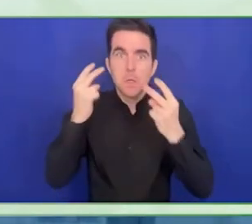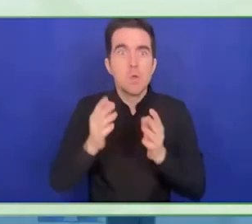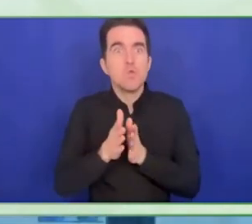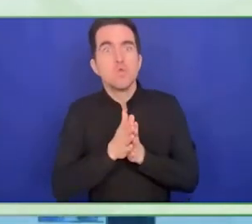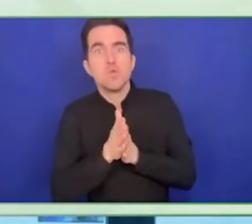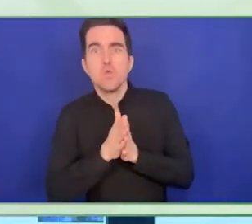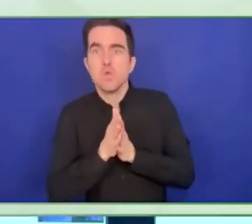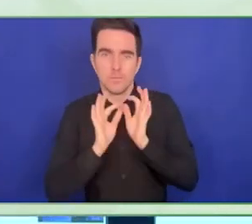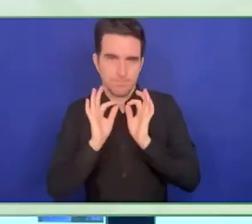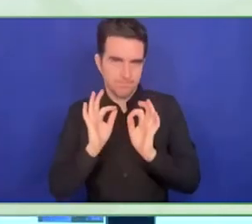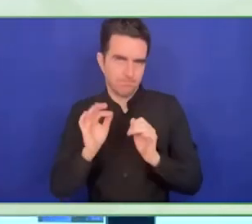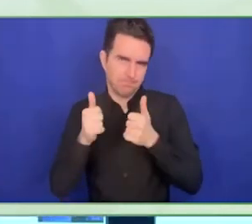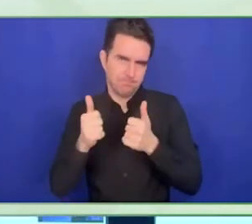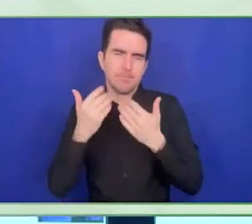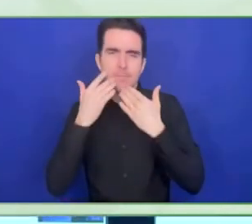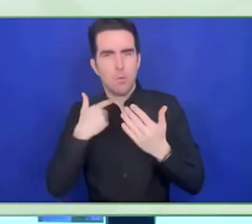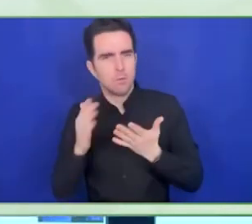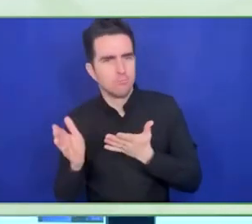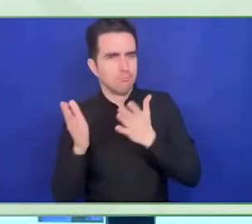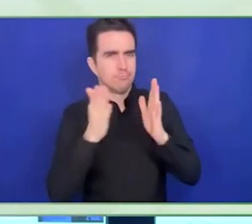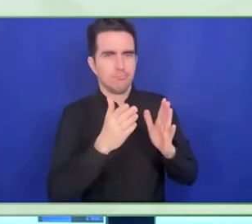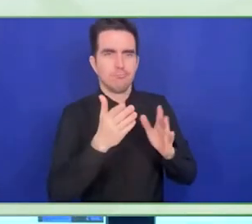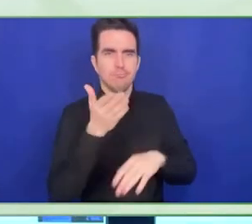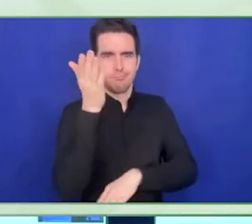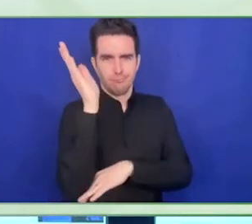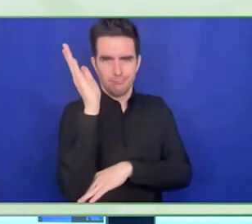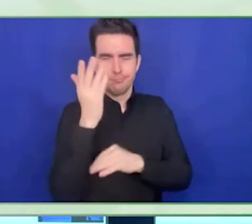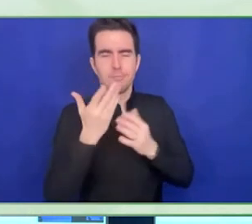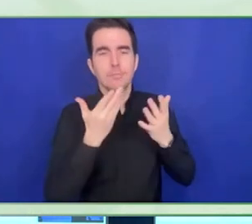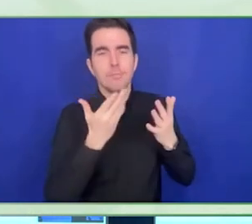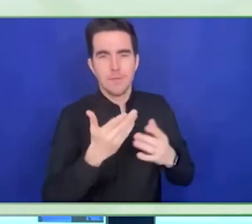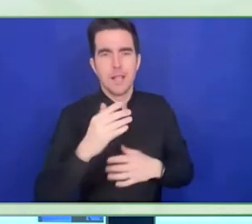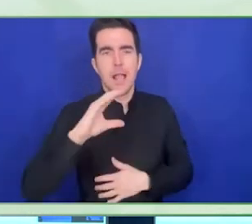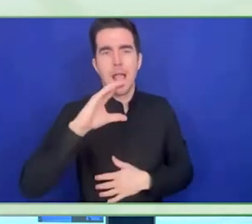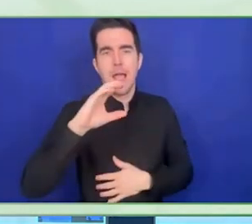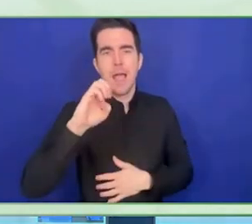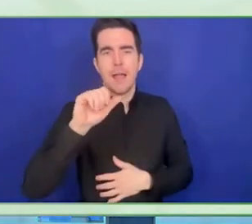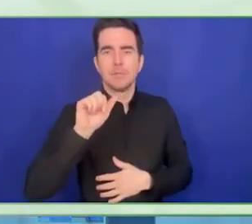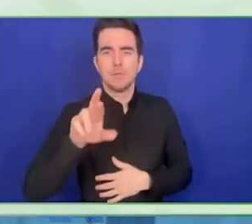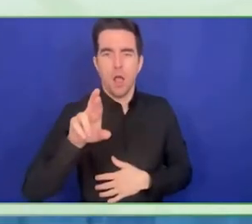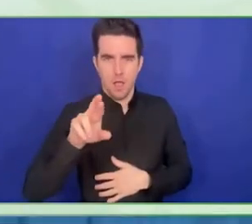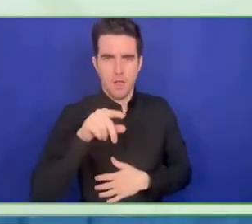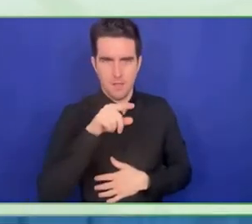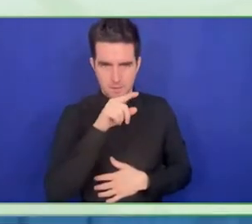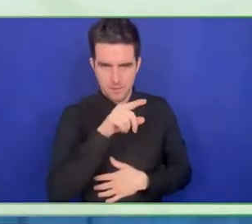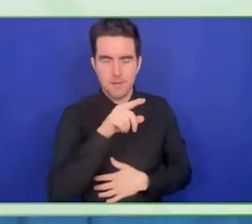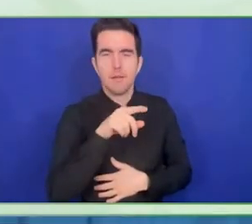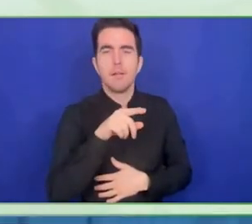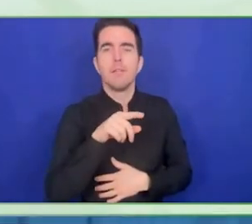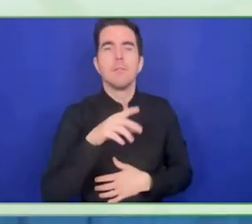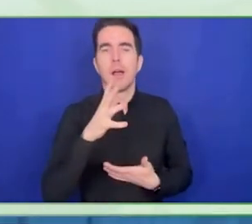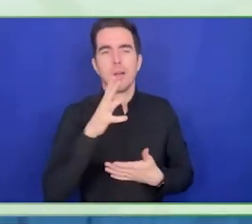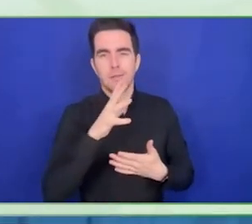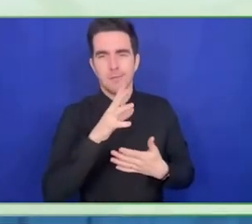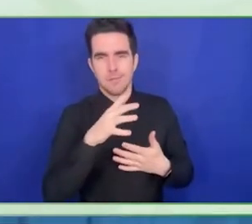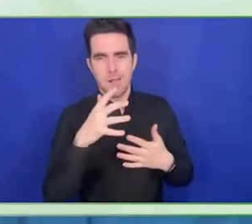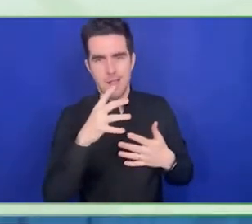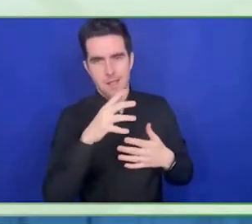Thank you, my name is Cesar Buenadicha, at the American developer bank.